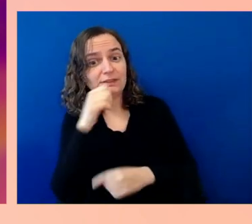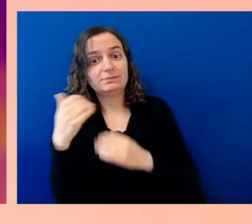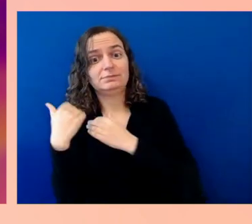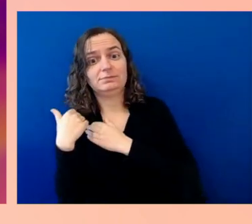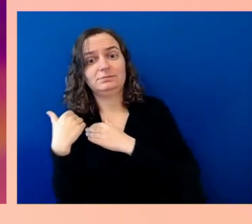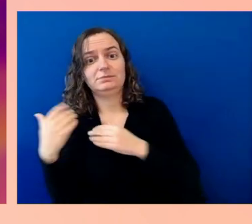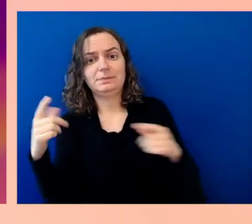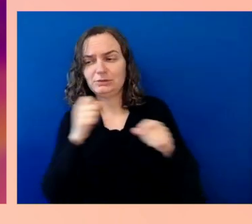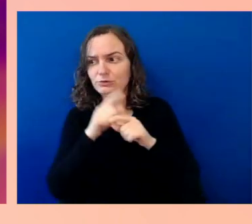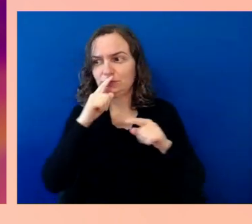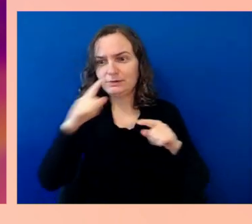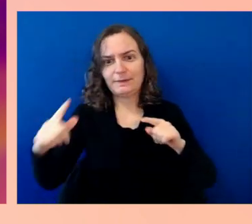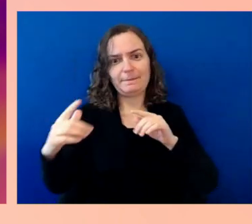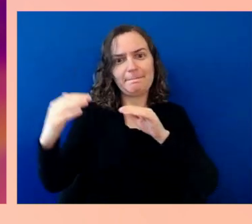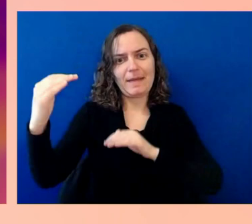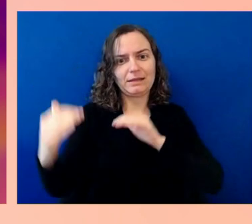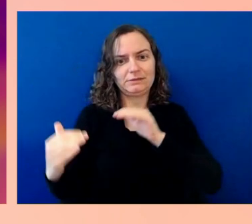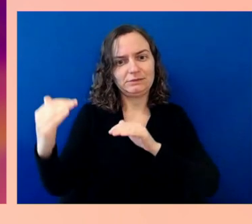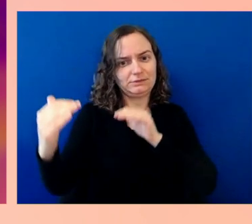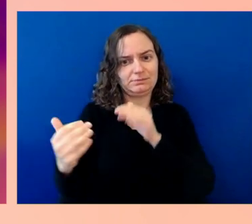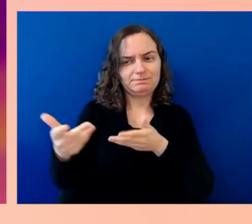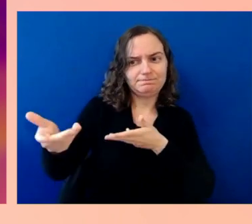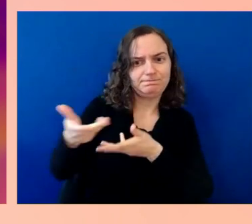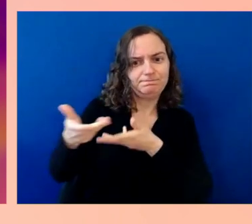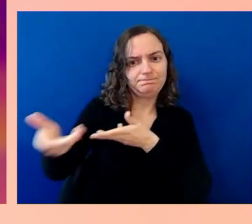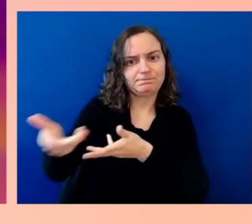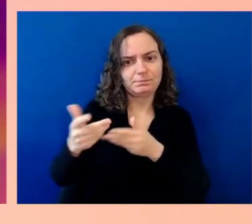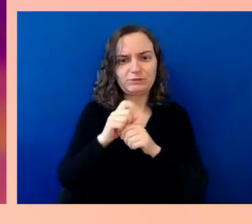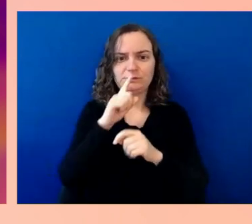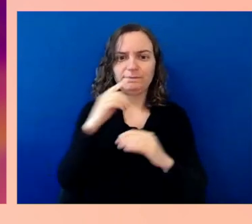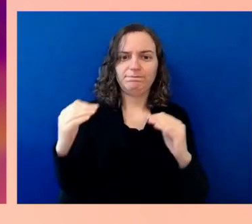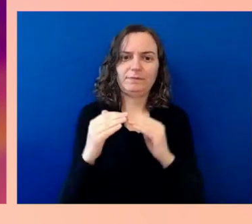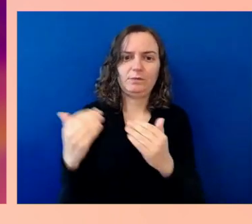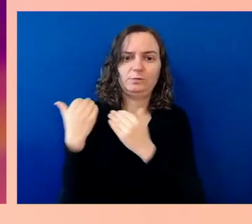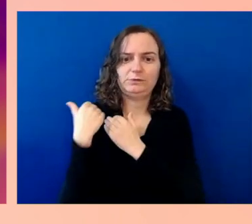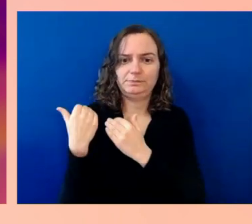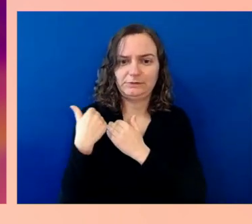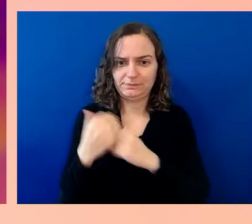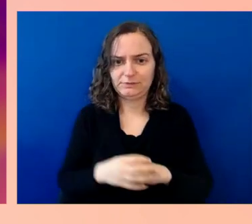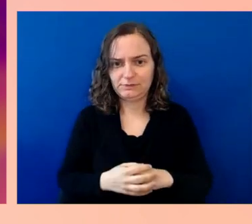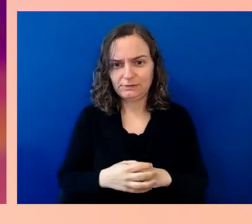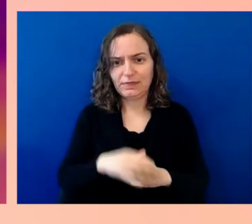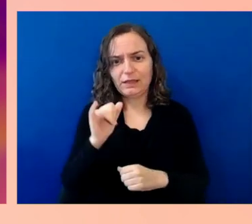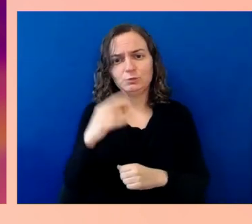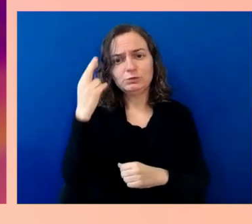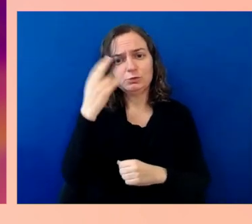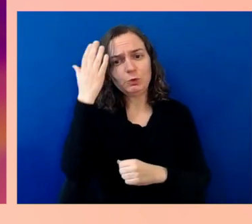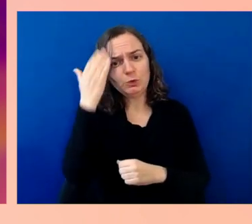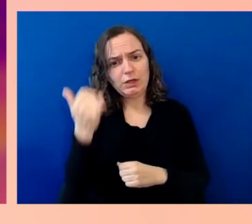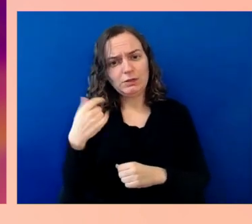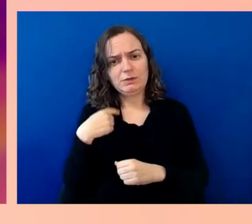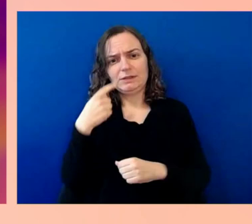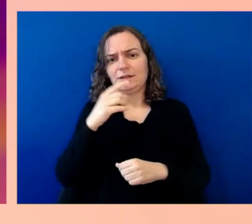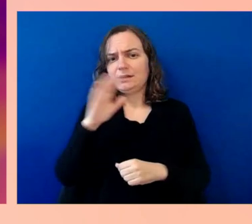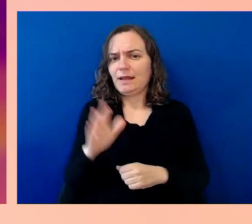it's one of the reasons why I think there's never been a better time to be working in transportation. Well, I think that's a great note on which to end.